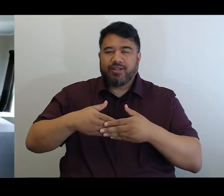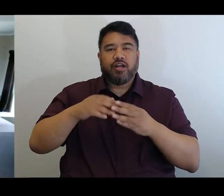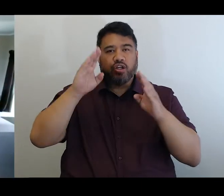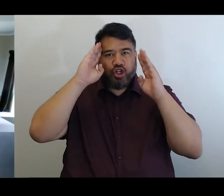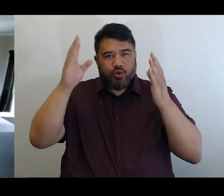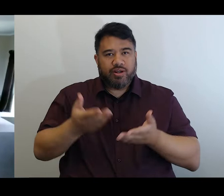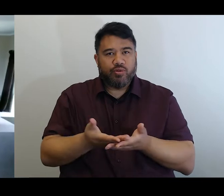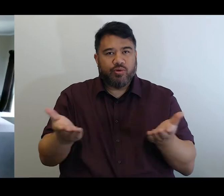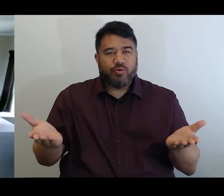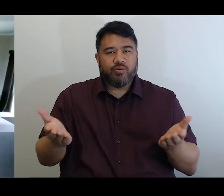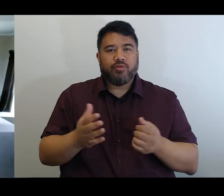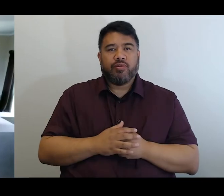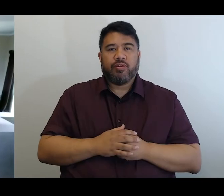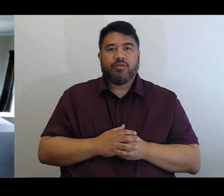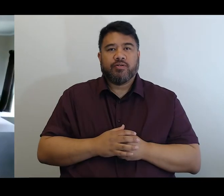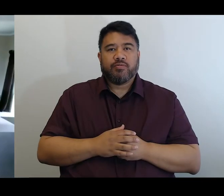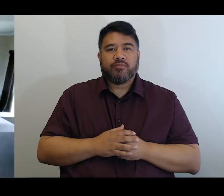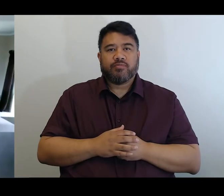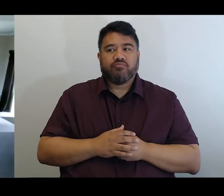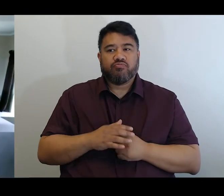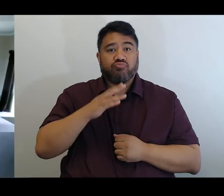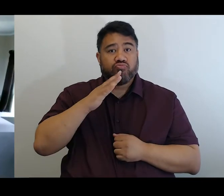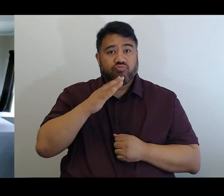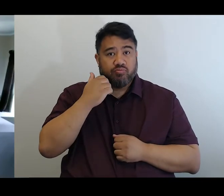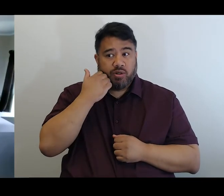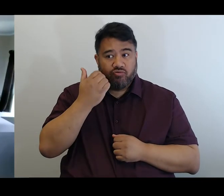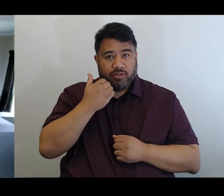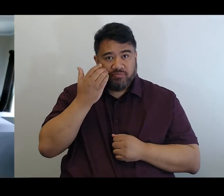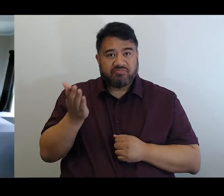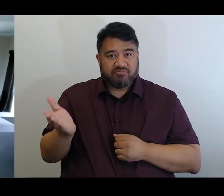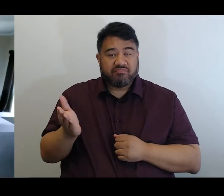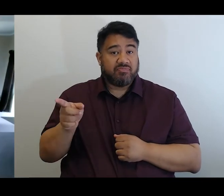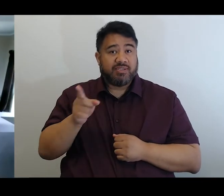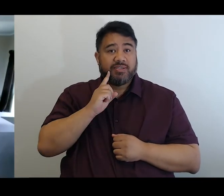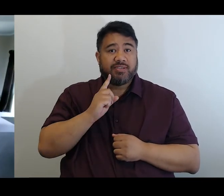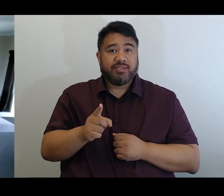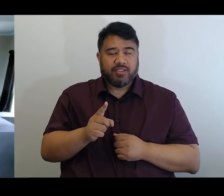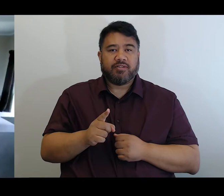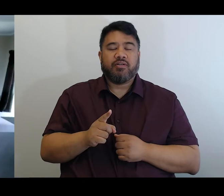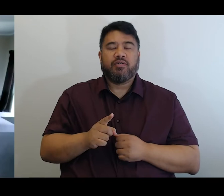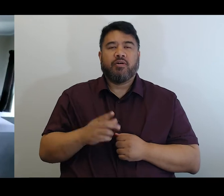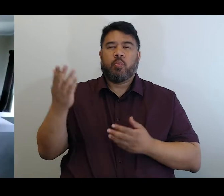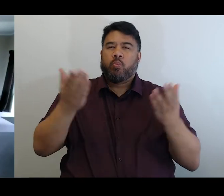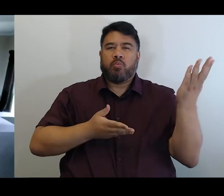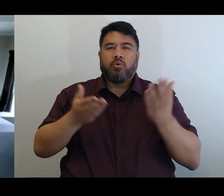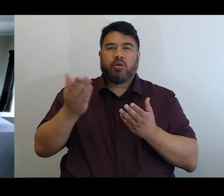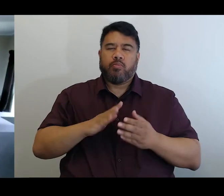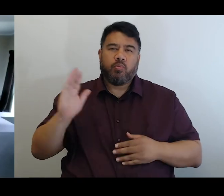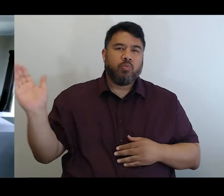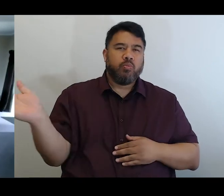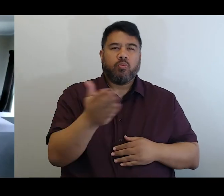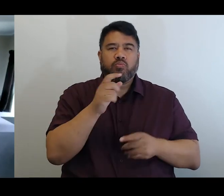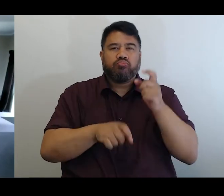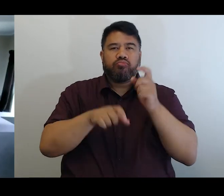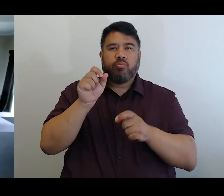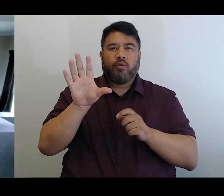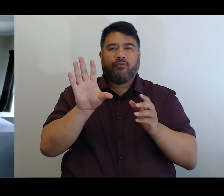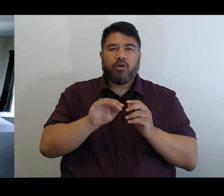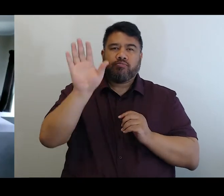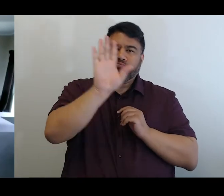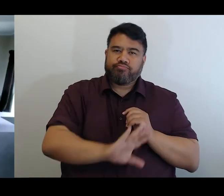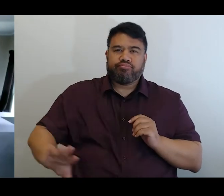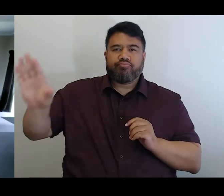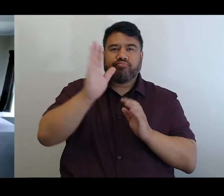Ko tēnei te mihi aroha ki a koutou ngā tāngata o tātou nei motu, haere mai i tēnei pō ki te whakarongo ki tātou nei Tumuaki ko Paula.